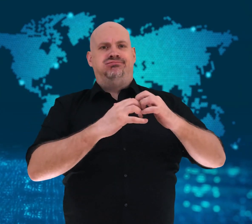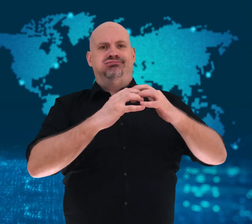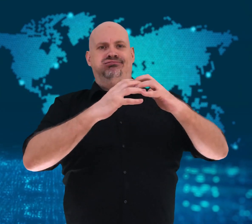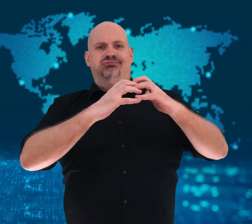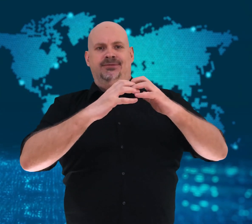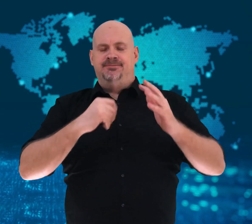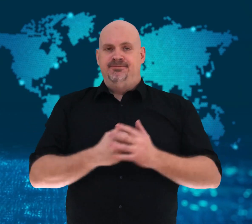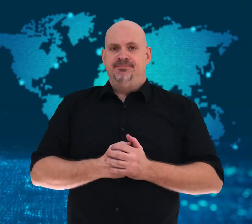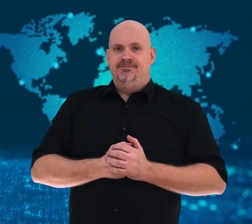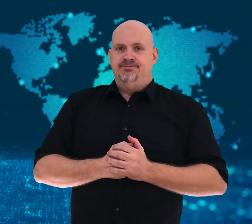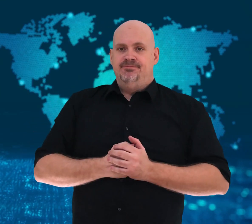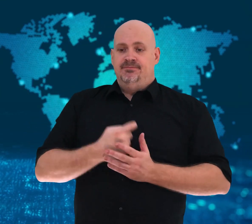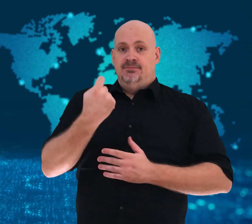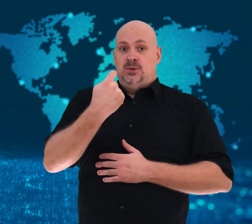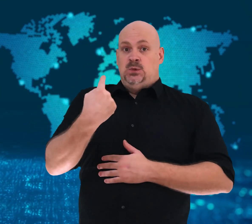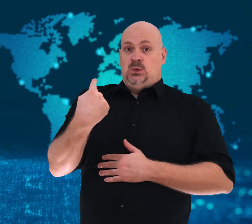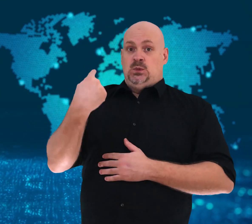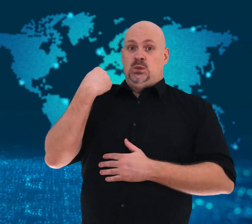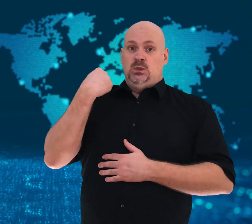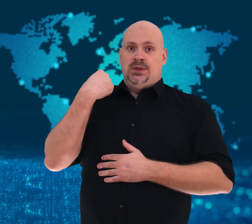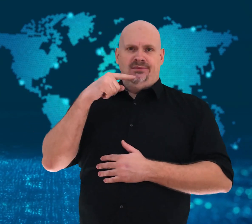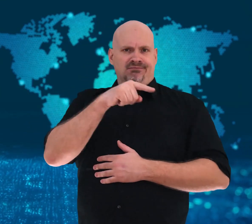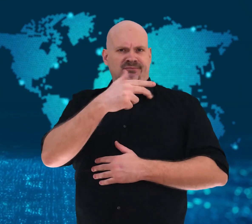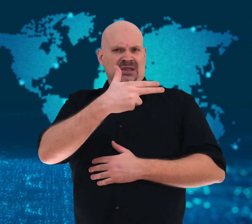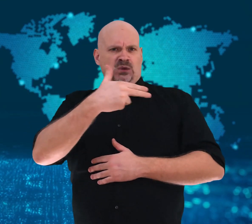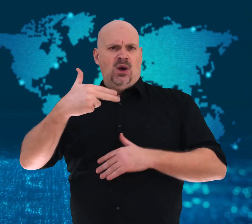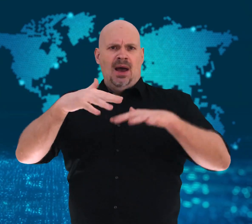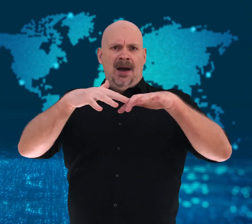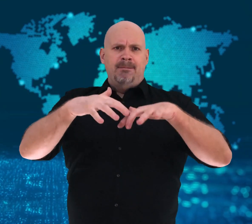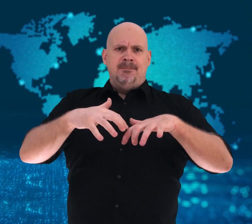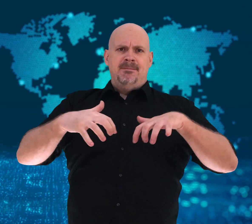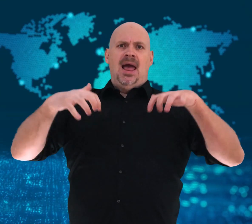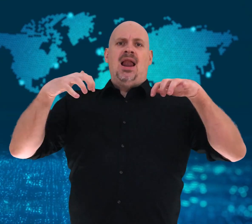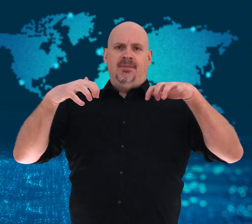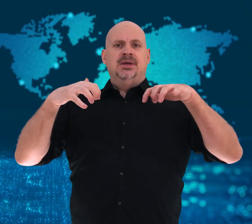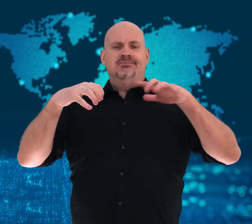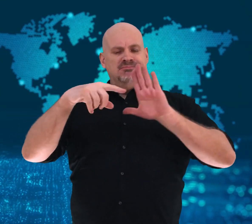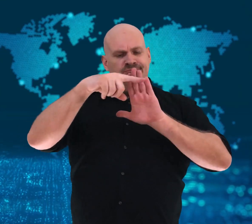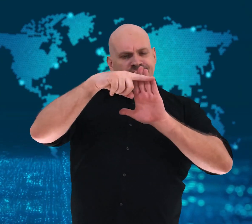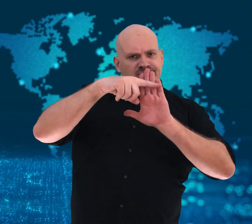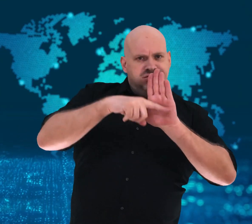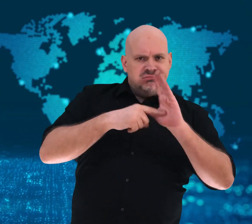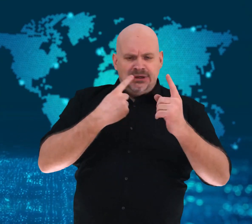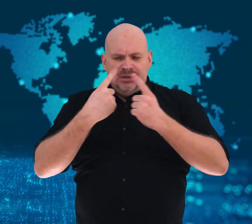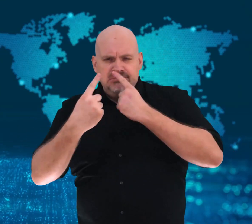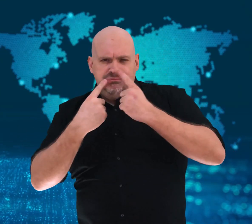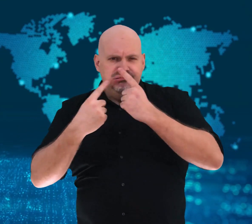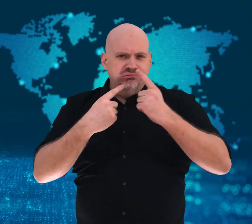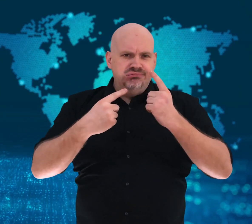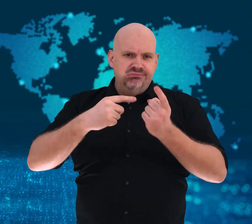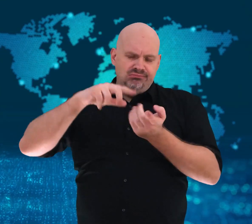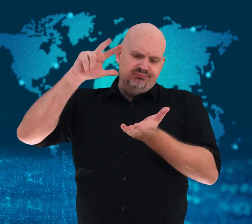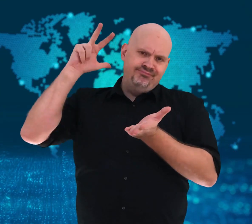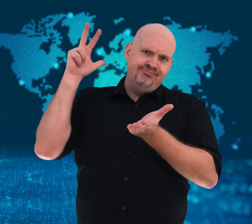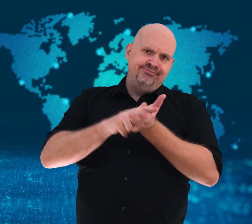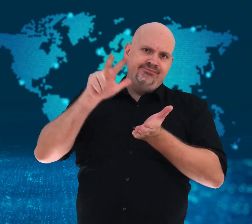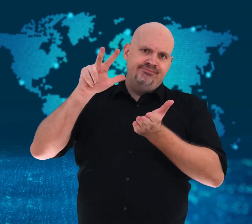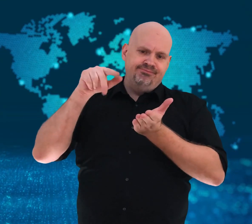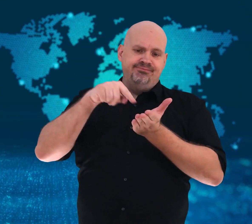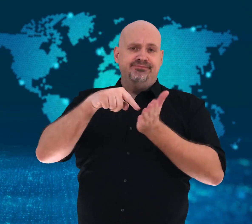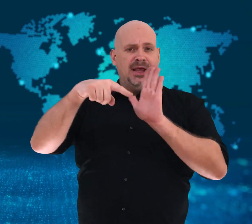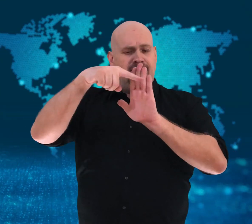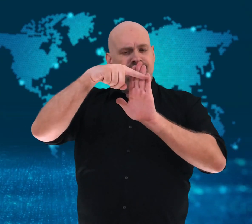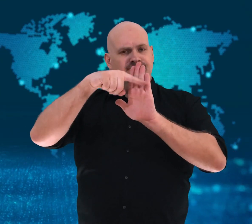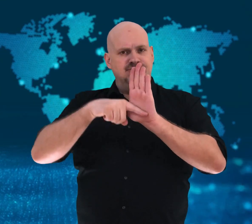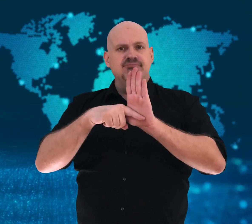Indonesia’s parliament passed a bill that creates the legal